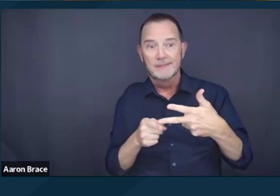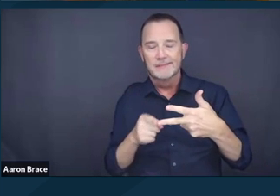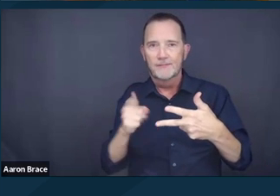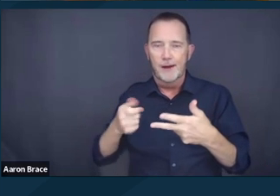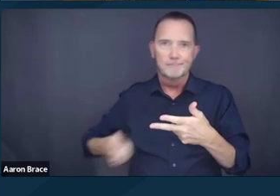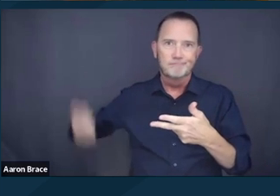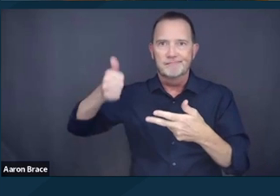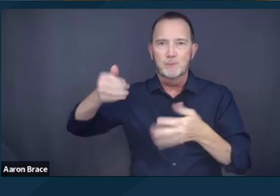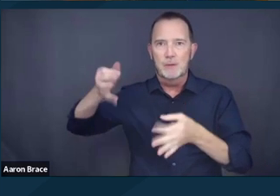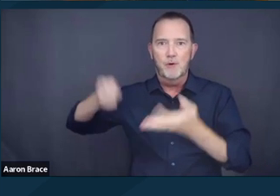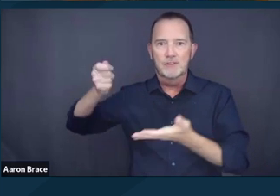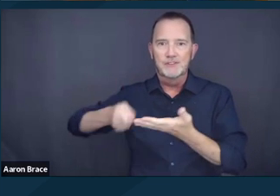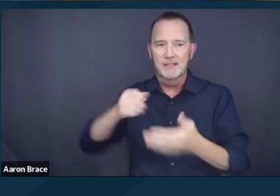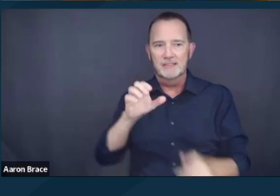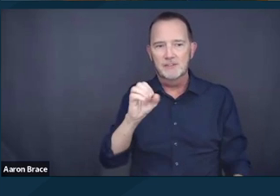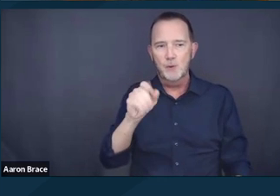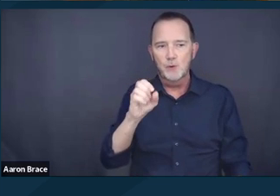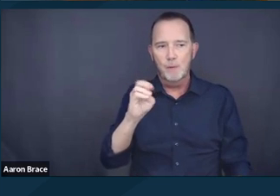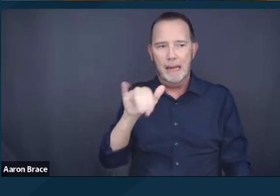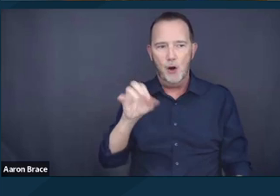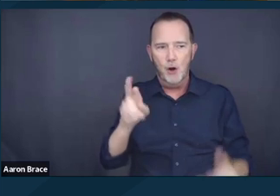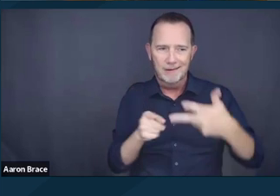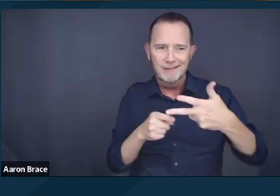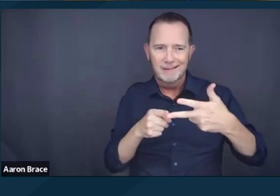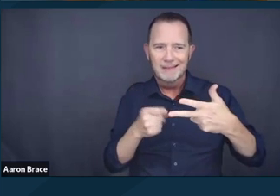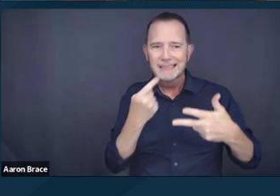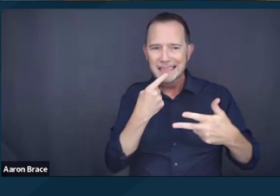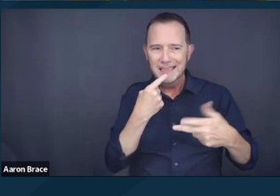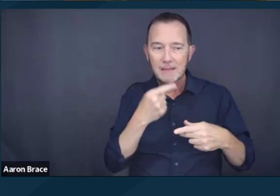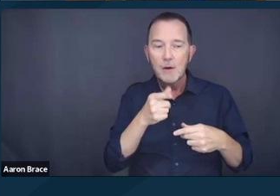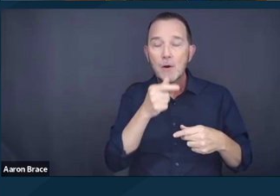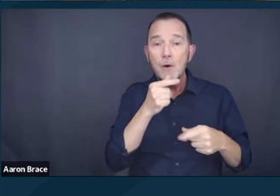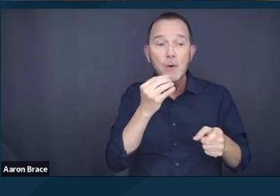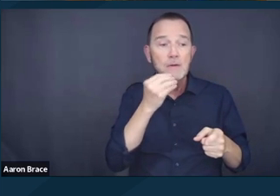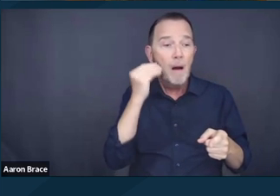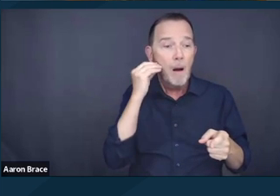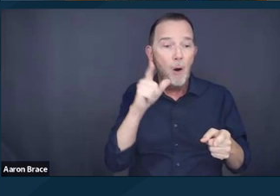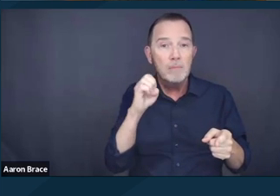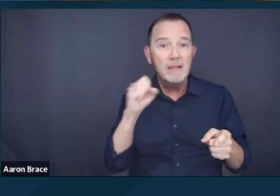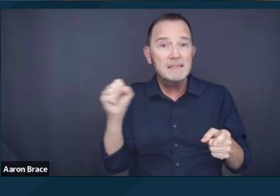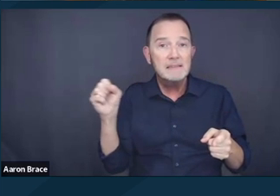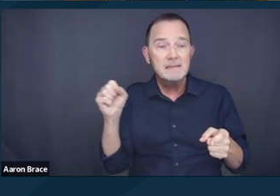who said that it is unsurprising that the burdens of homelessness fall disproportionately on the most vulnerable